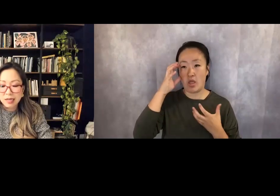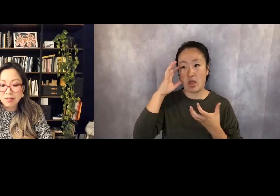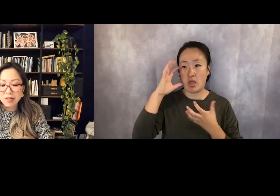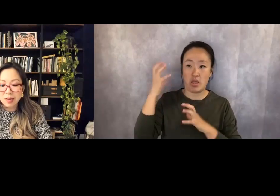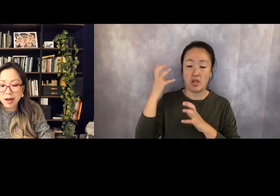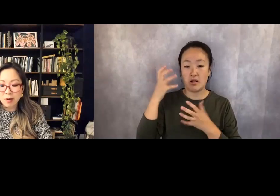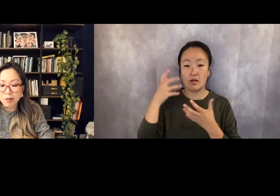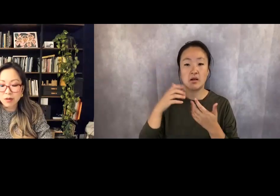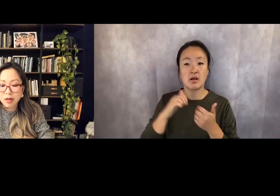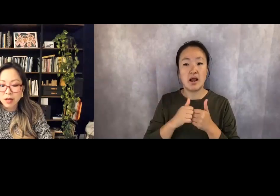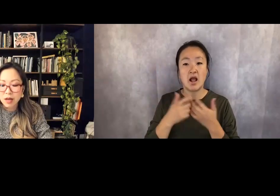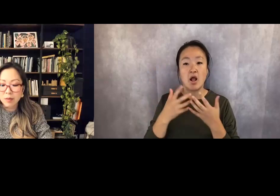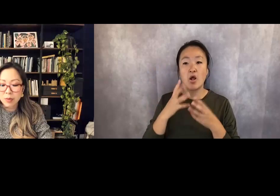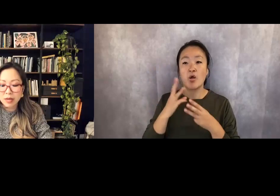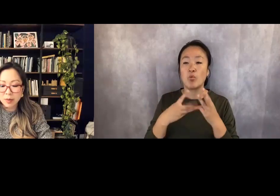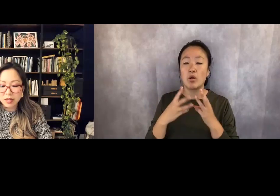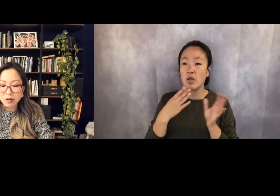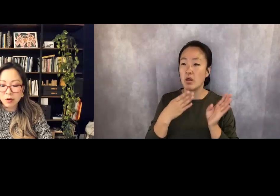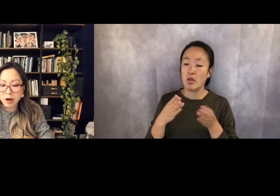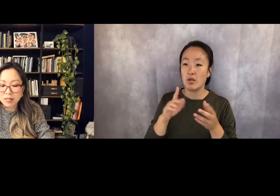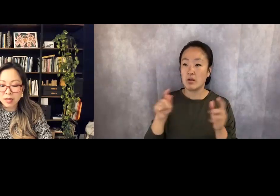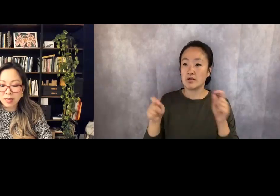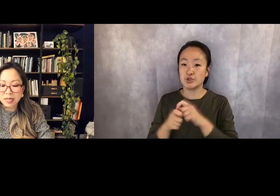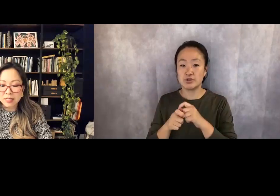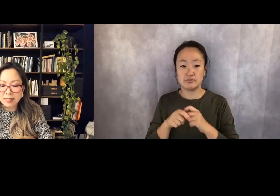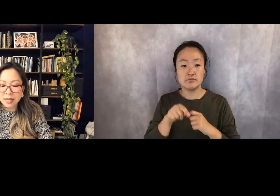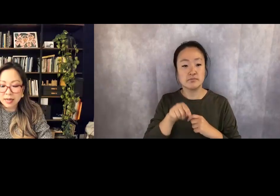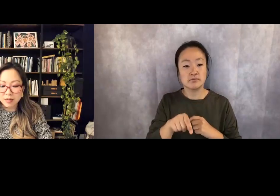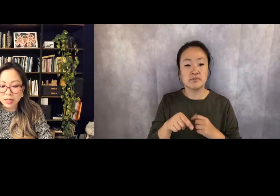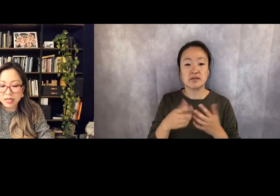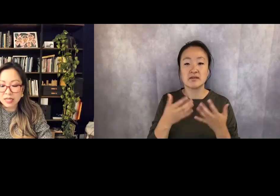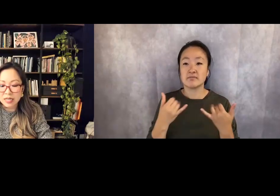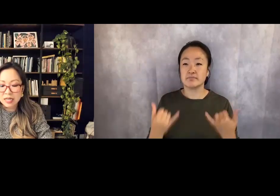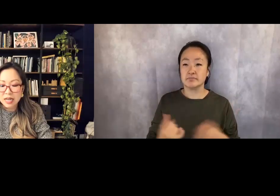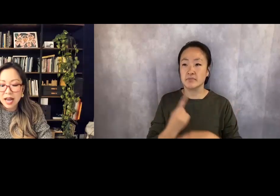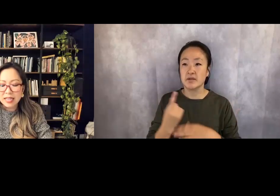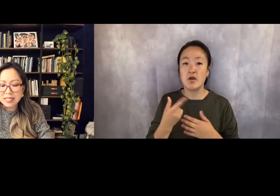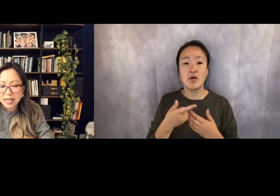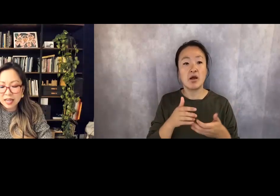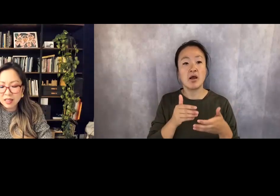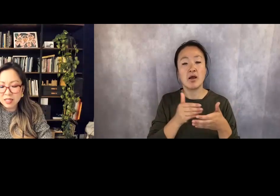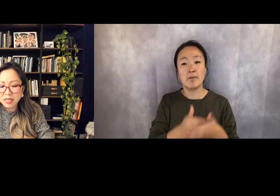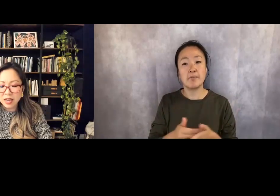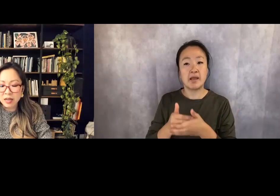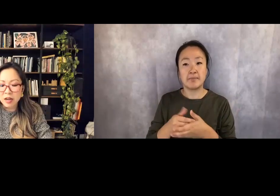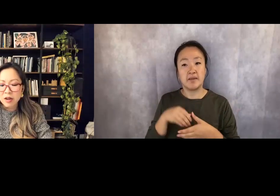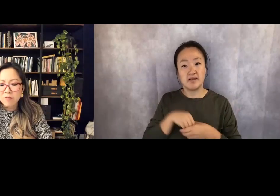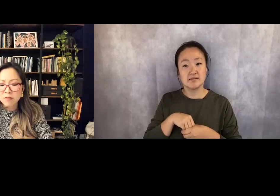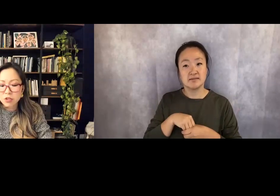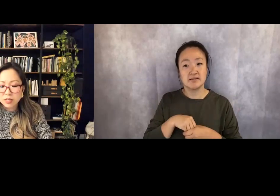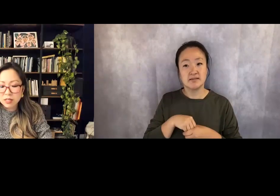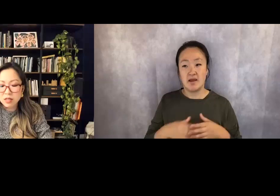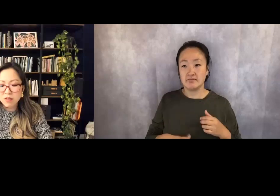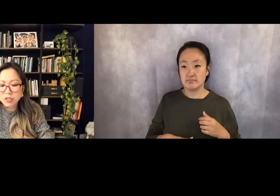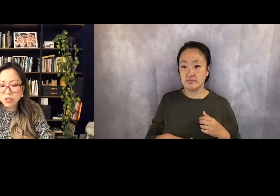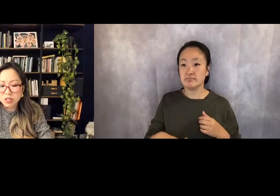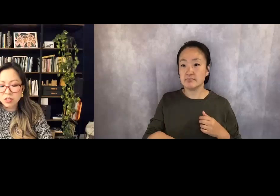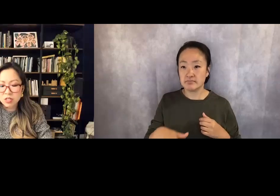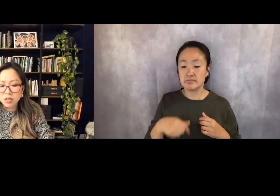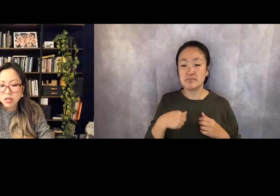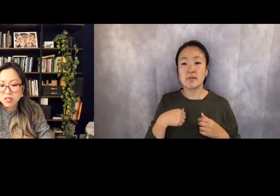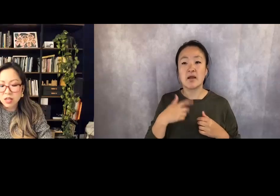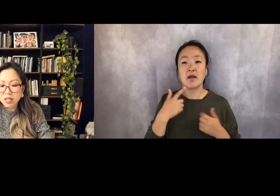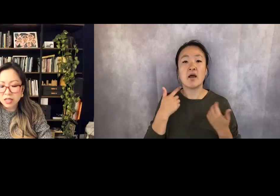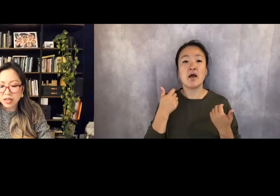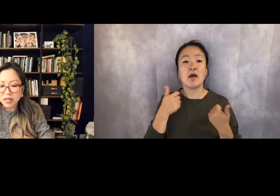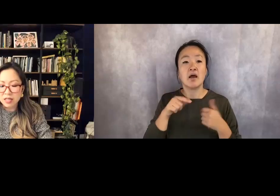Even now, a baby cross-legged inside me. I scan the day for traces of soot, sullying